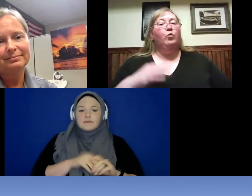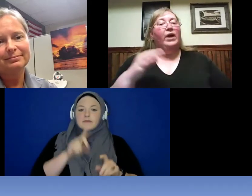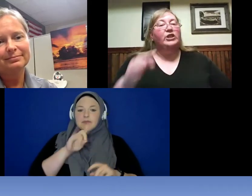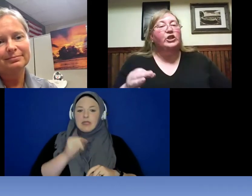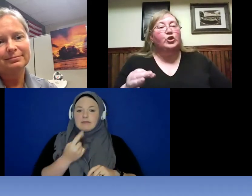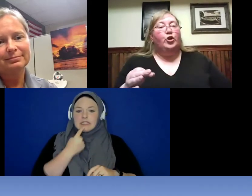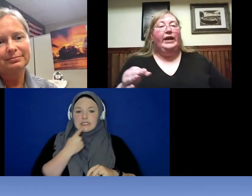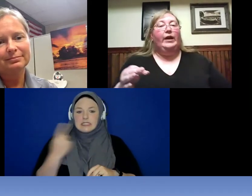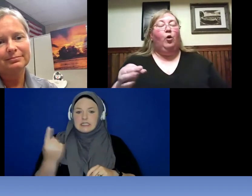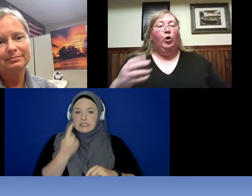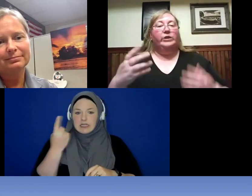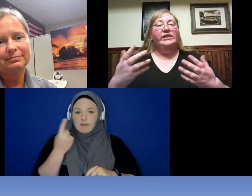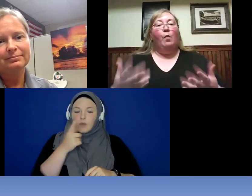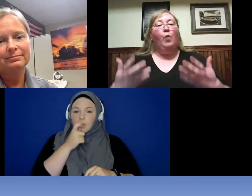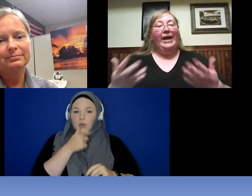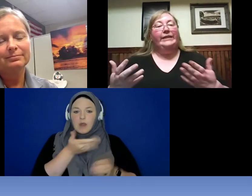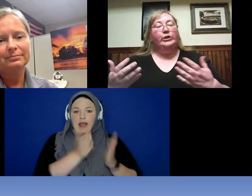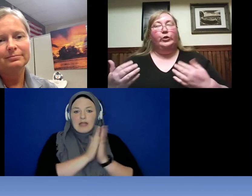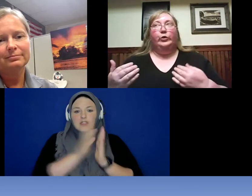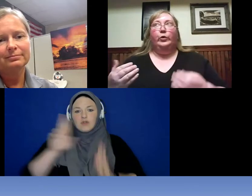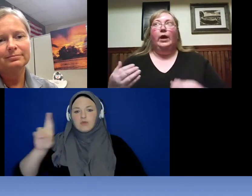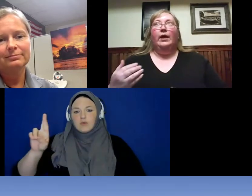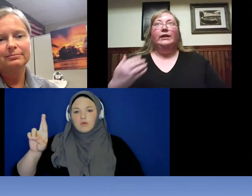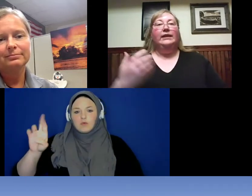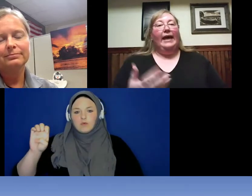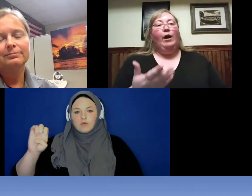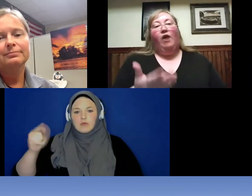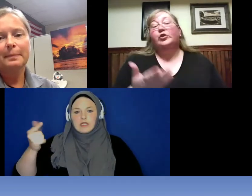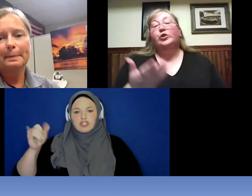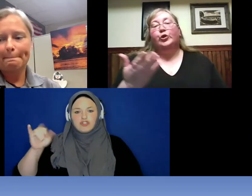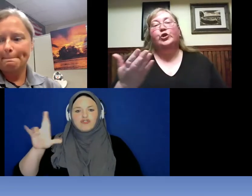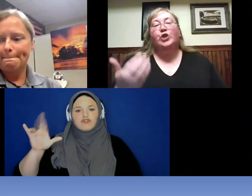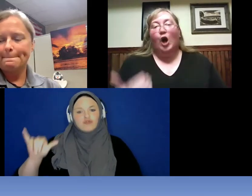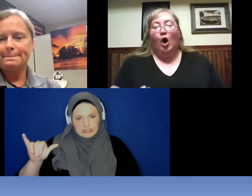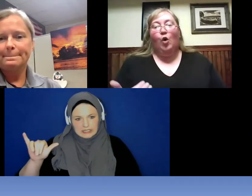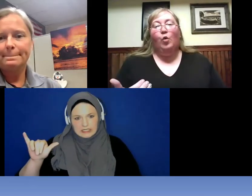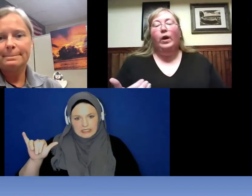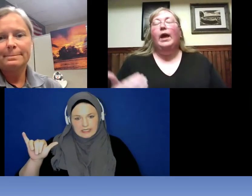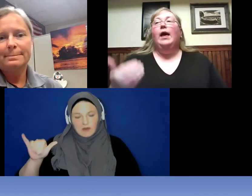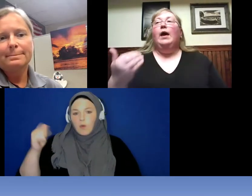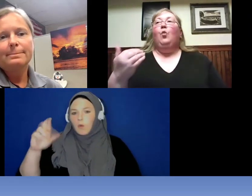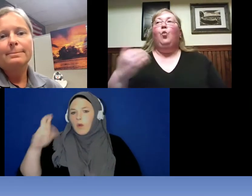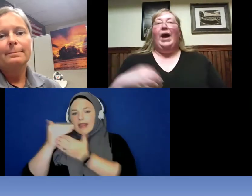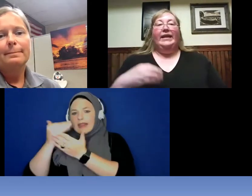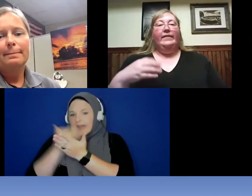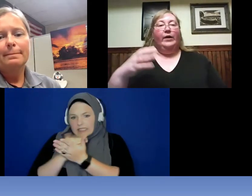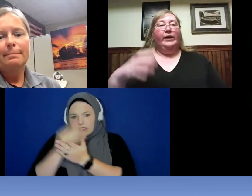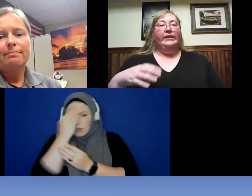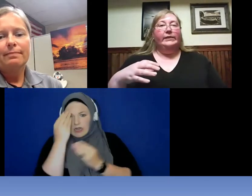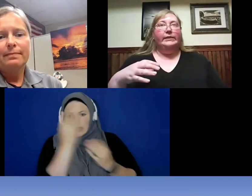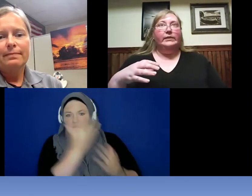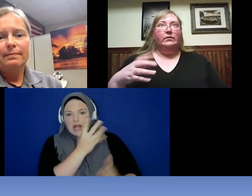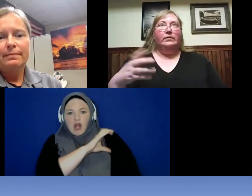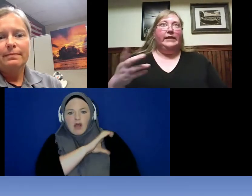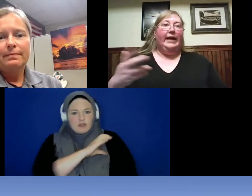registry or some way to let officers know when there is, say, a